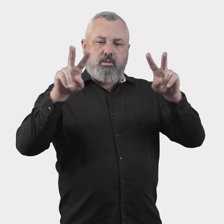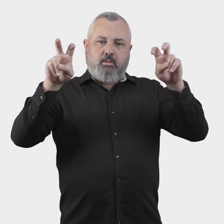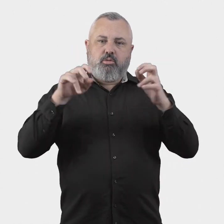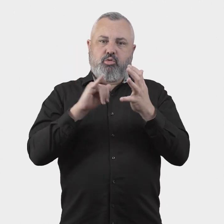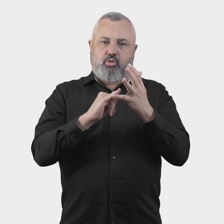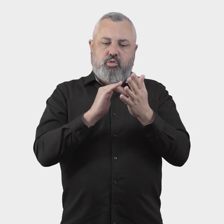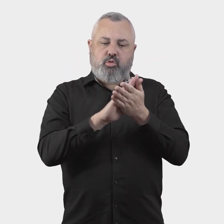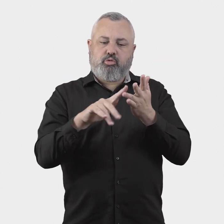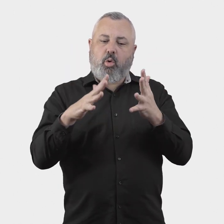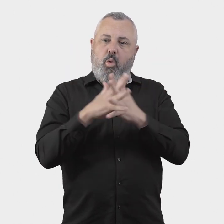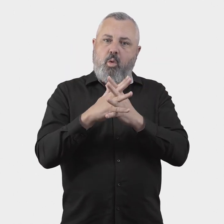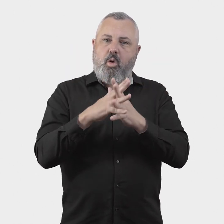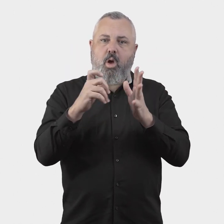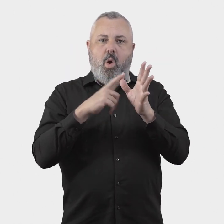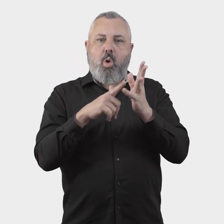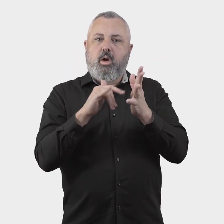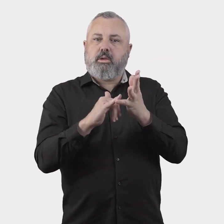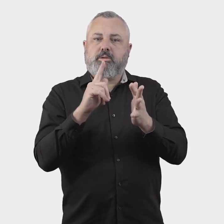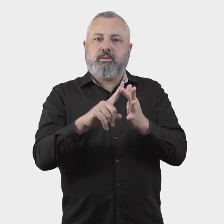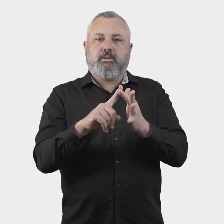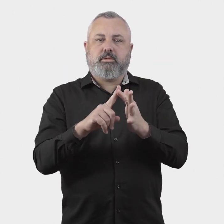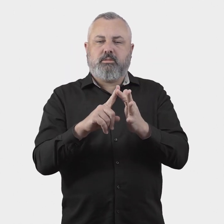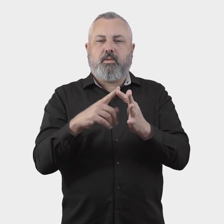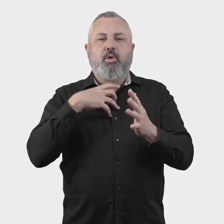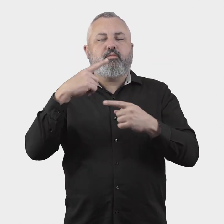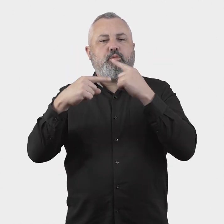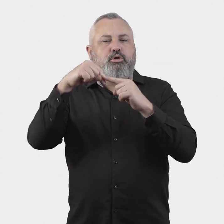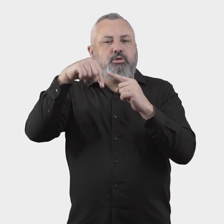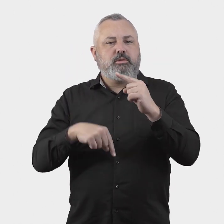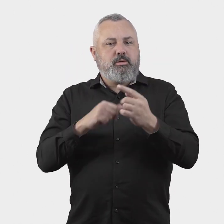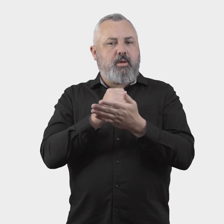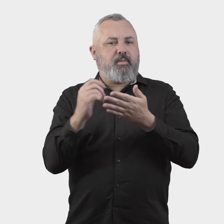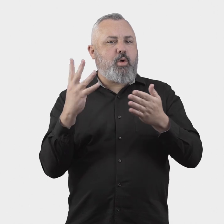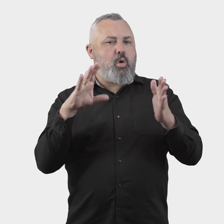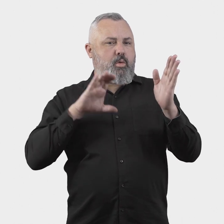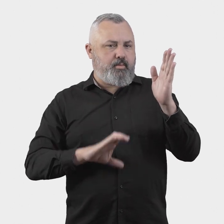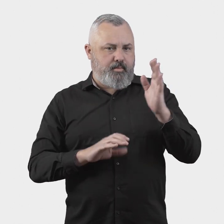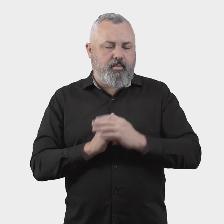‘show cause’ arrangement (as discussed in section 4),